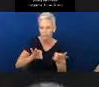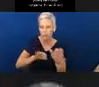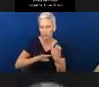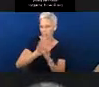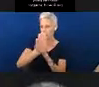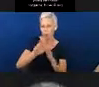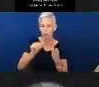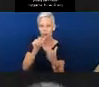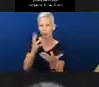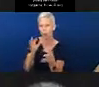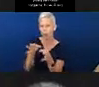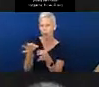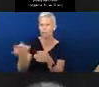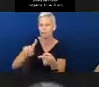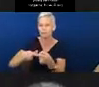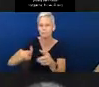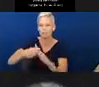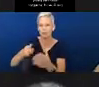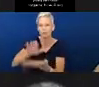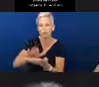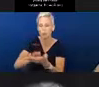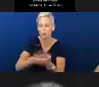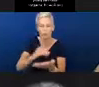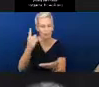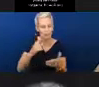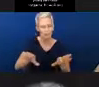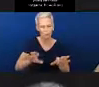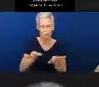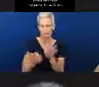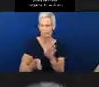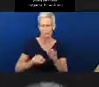that you're probably already doing in your own home that is enhancing this development.